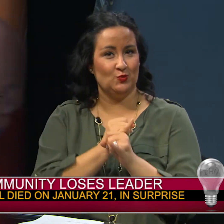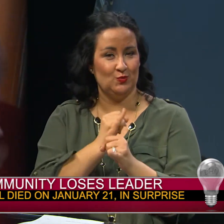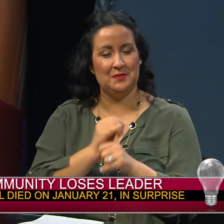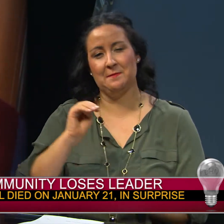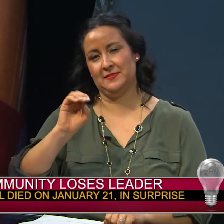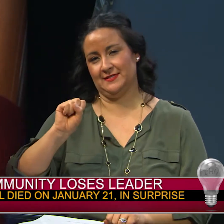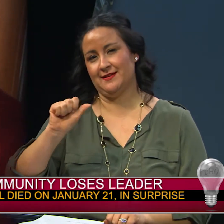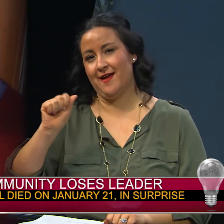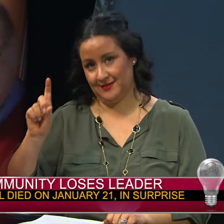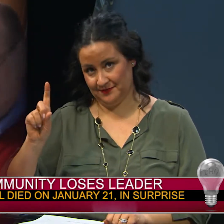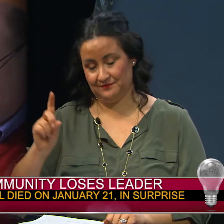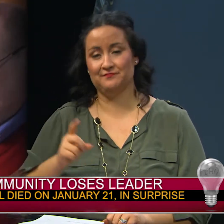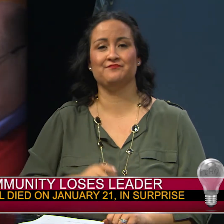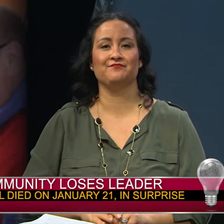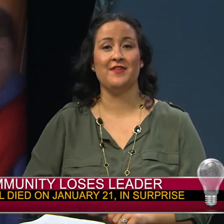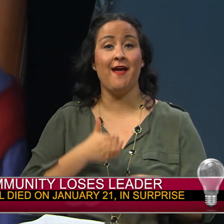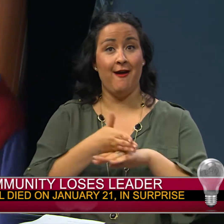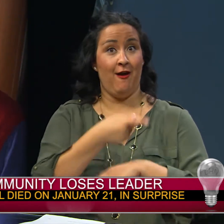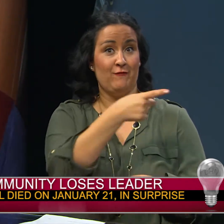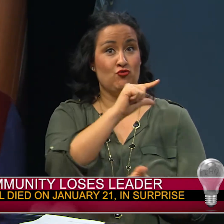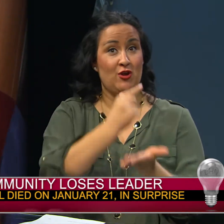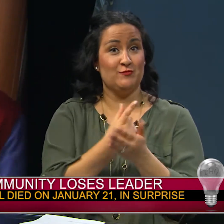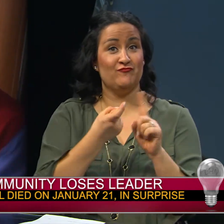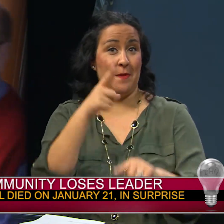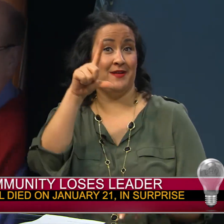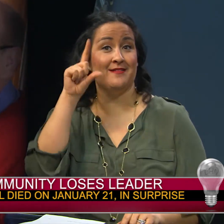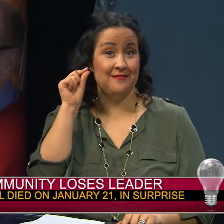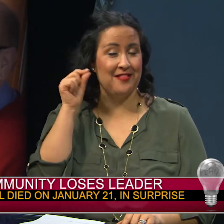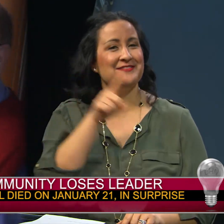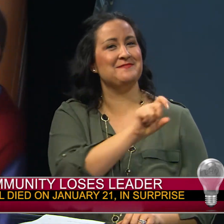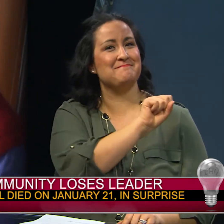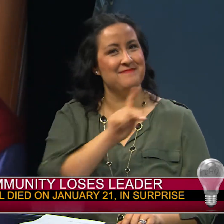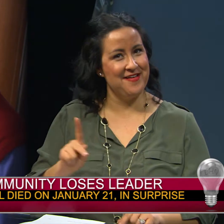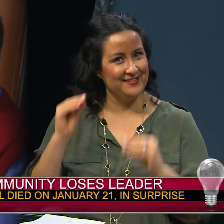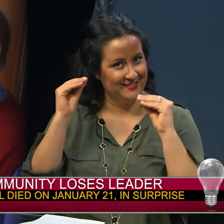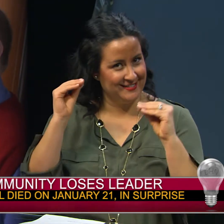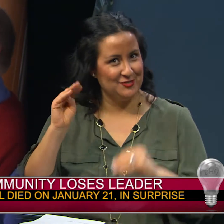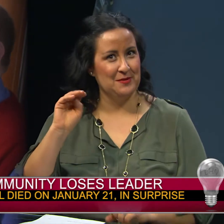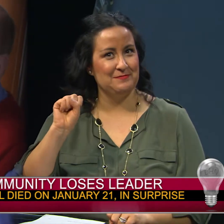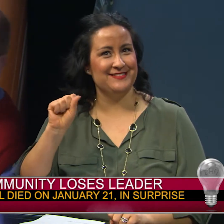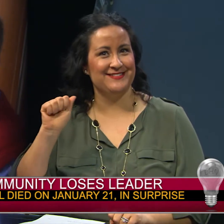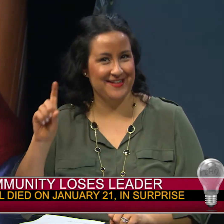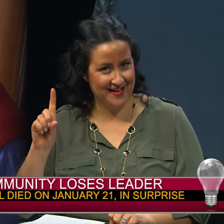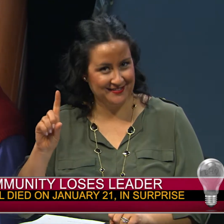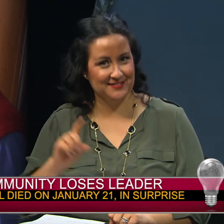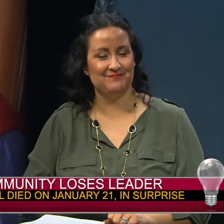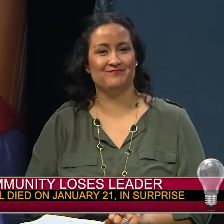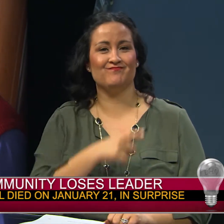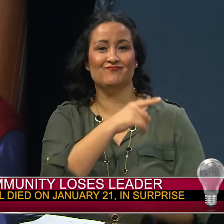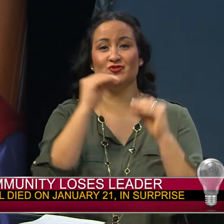After graduating from Gallaudet University Bahl taught at the Minnesota State Academy School for the Deaf.